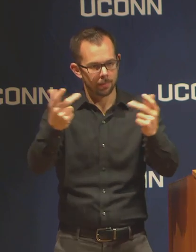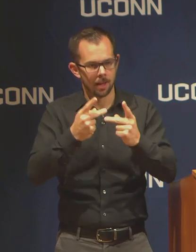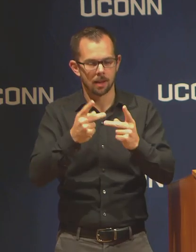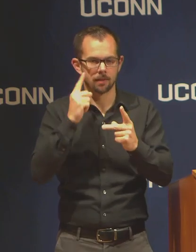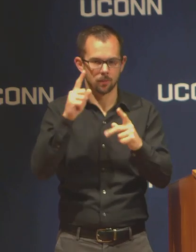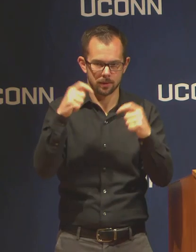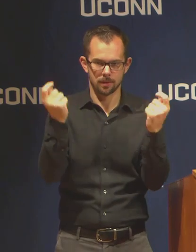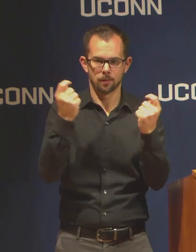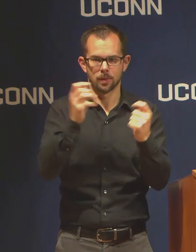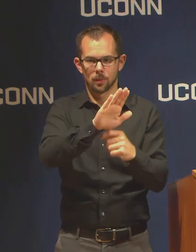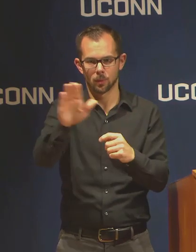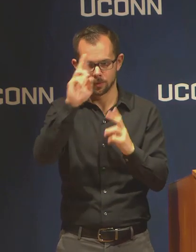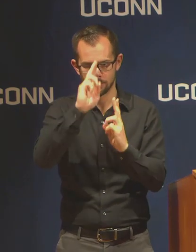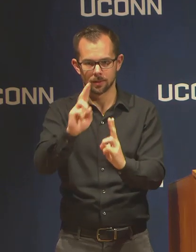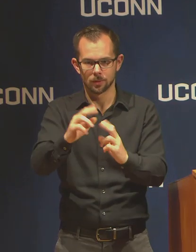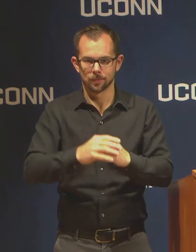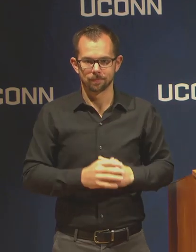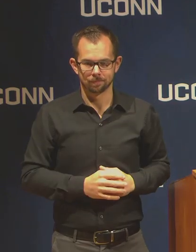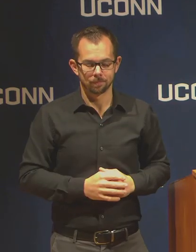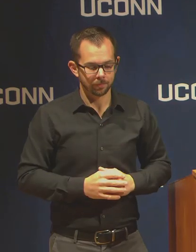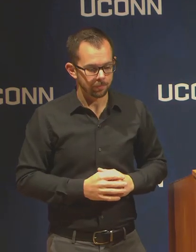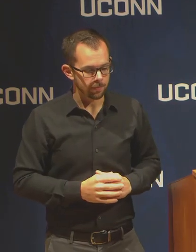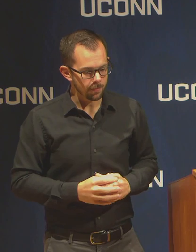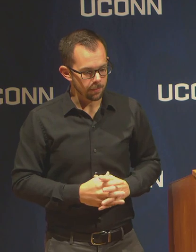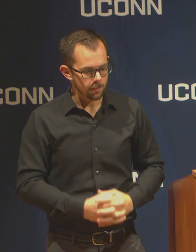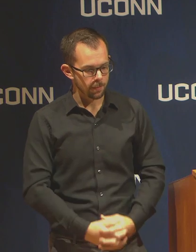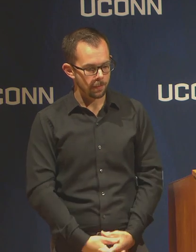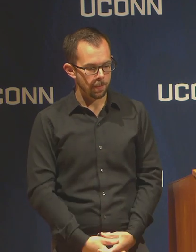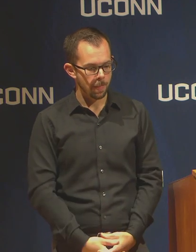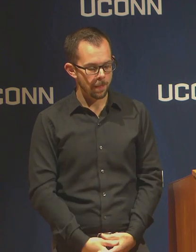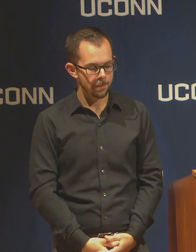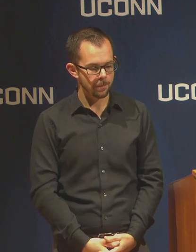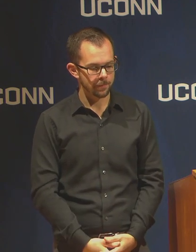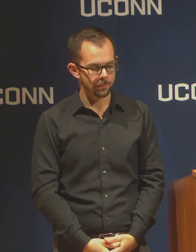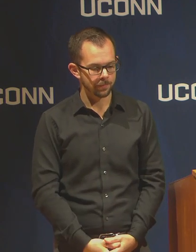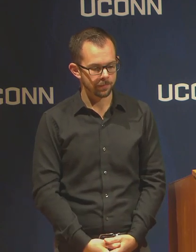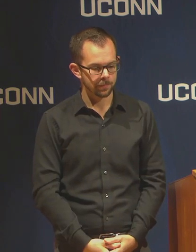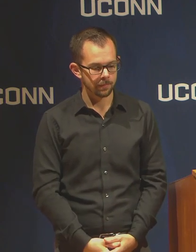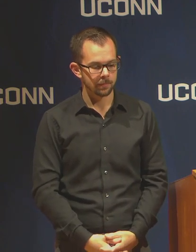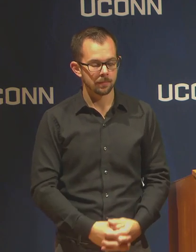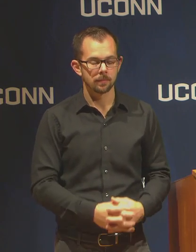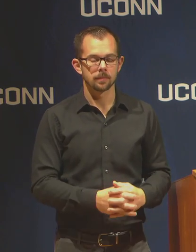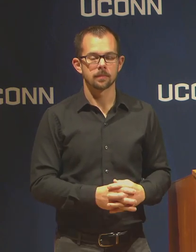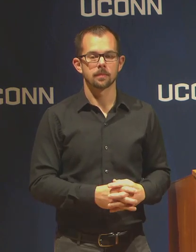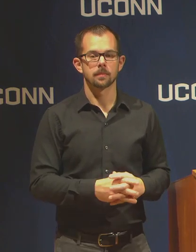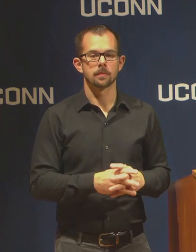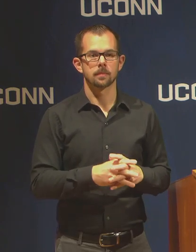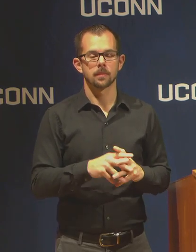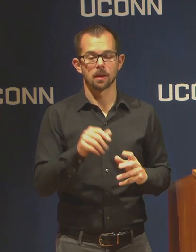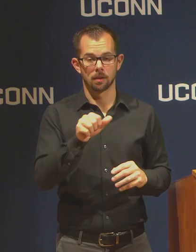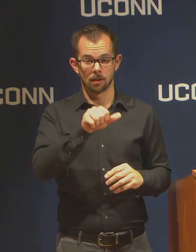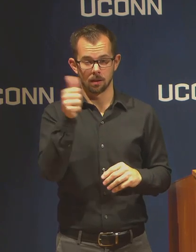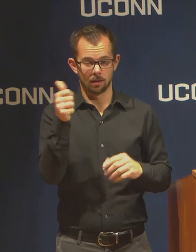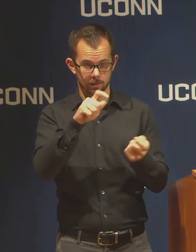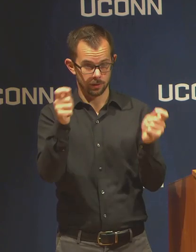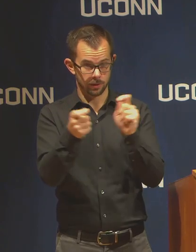Okay. The other shift is in terms of staffing